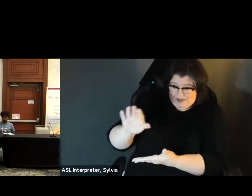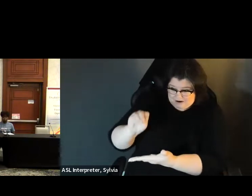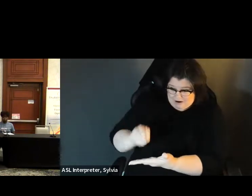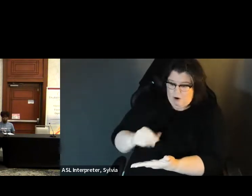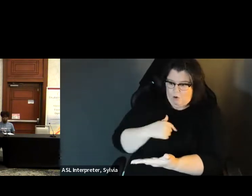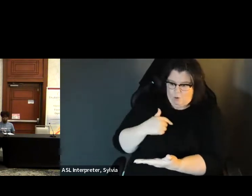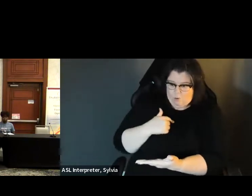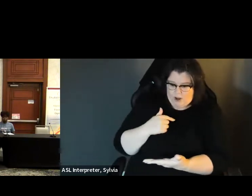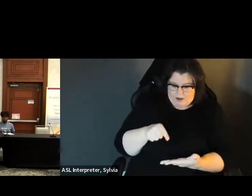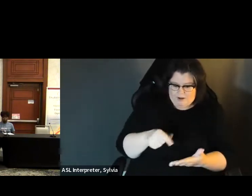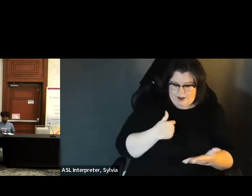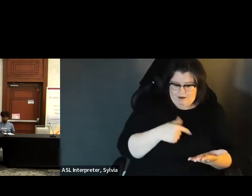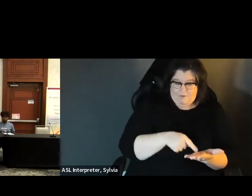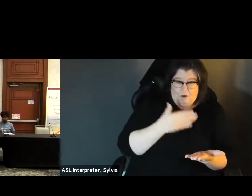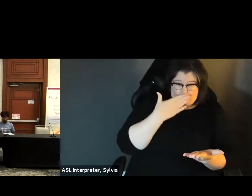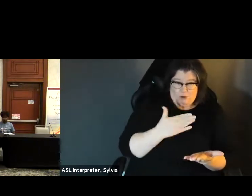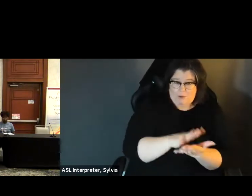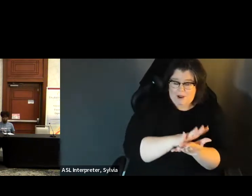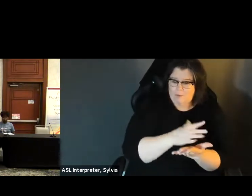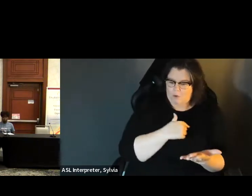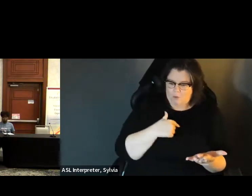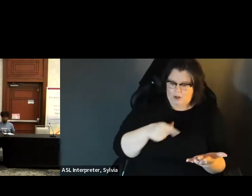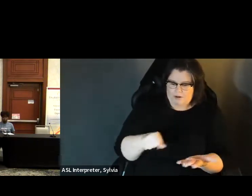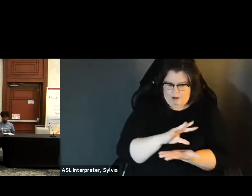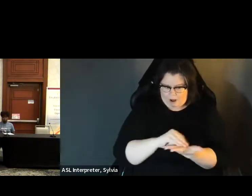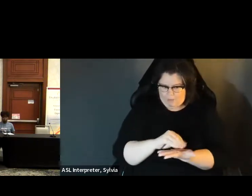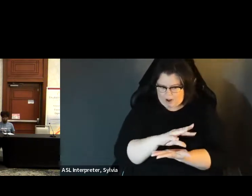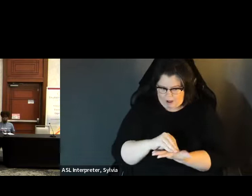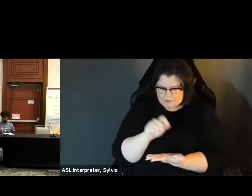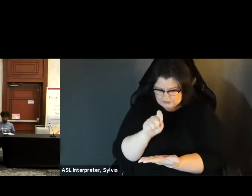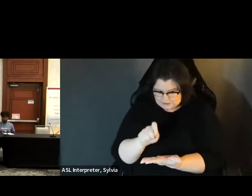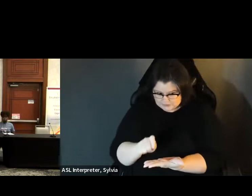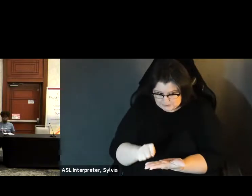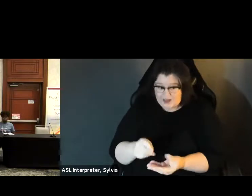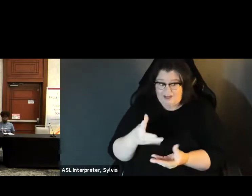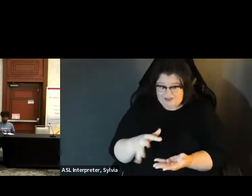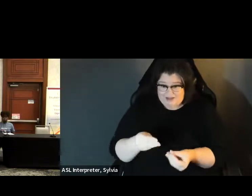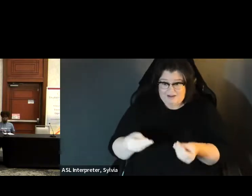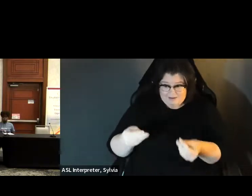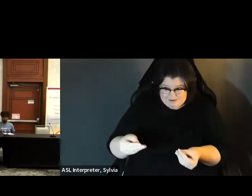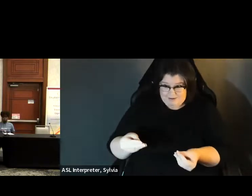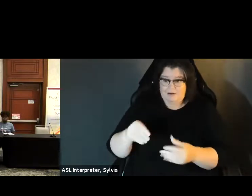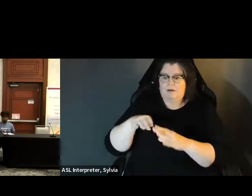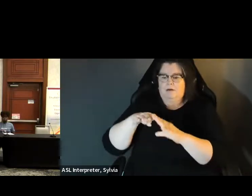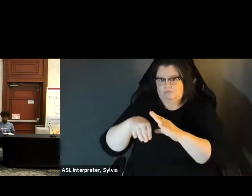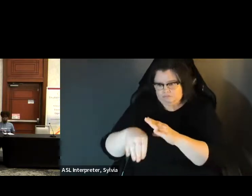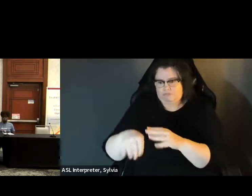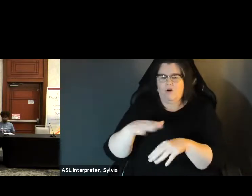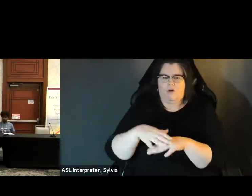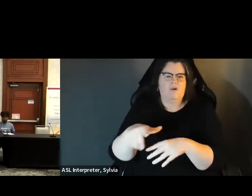We'll copy the marks from that. The voter put on their ballot onto a duplicate ballot that can go through the equipment. on their ballot onto a duplicate ballot that can go through the equipment. And that whole process is again,